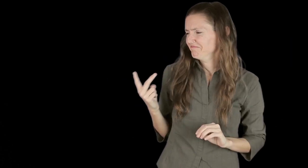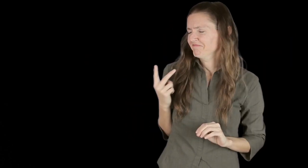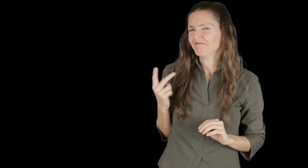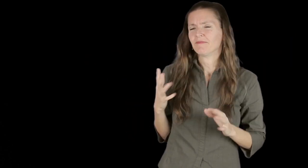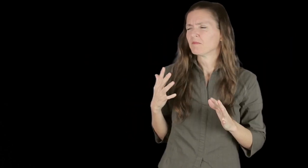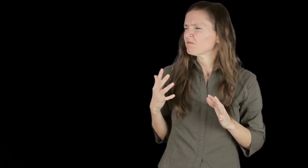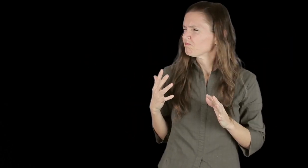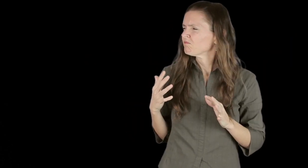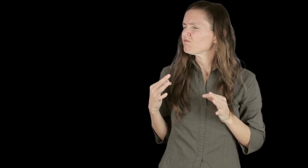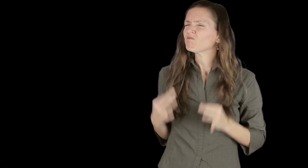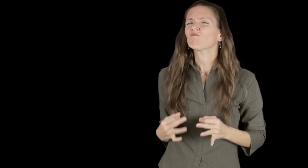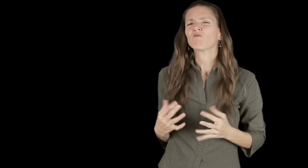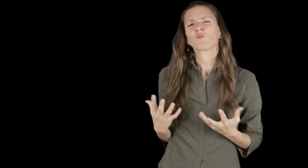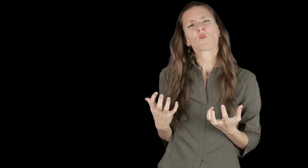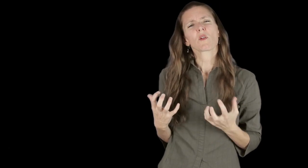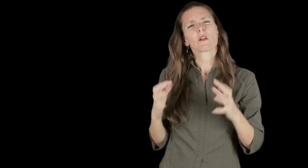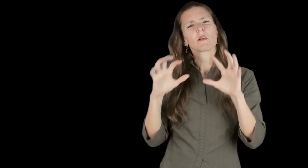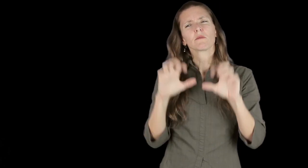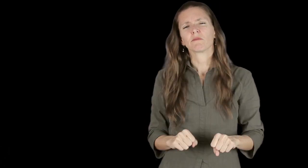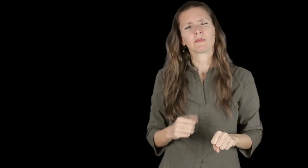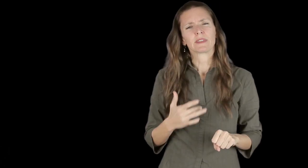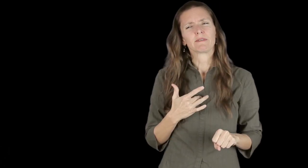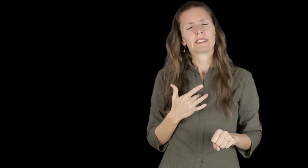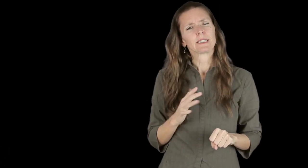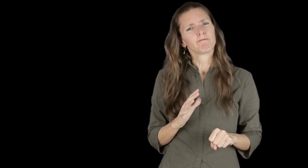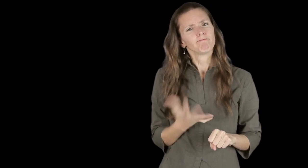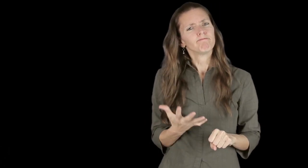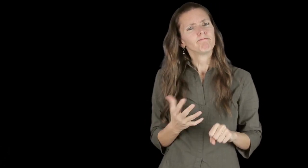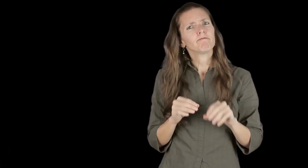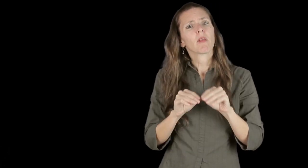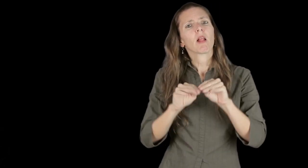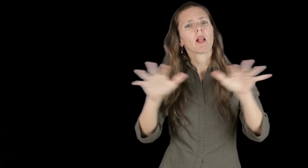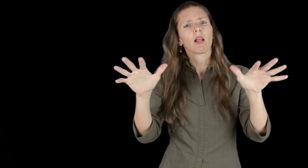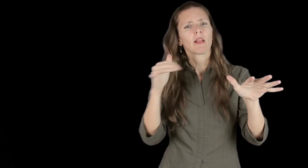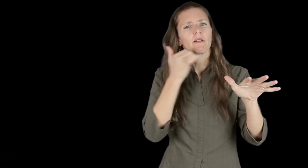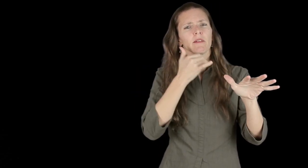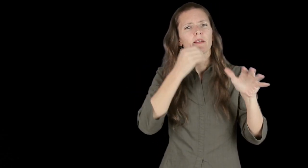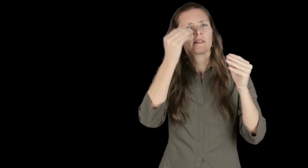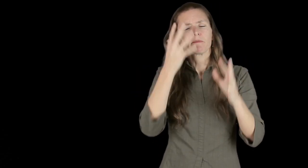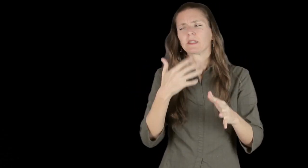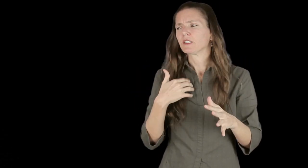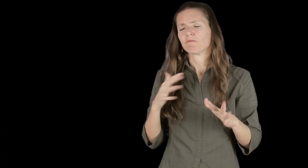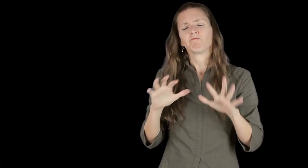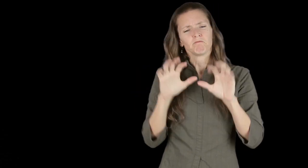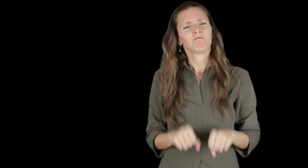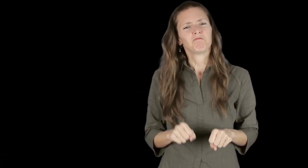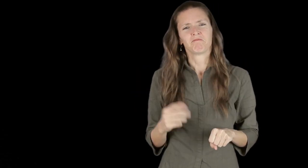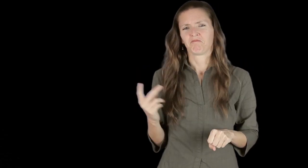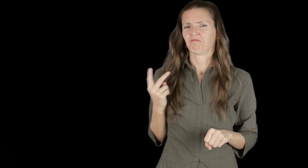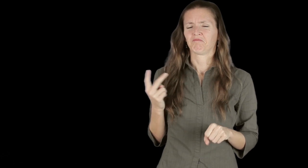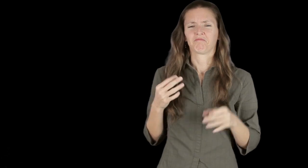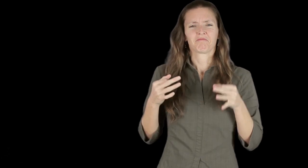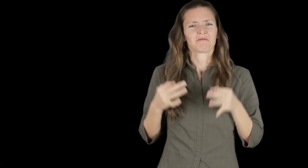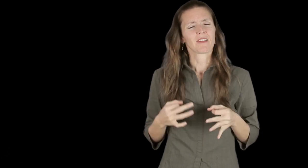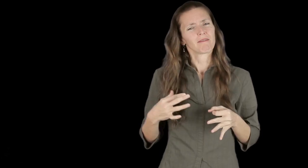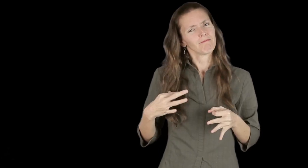The two of us truly decided that we wanted to remove the video on our own, feeling put off that we produced something with wrong information, and wanted to remove our work.